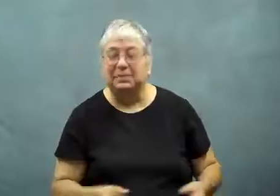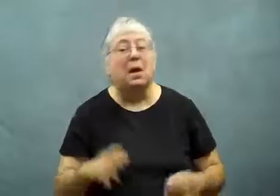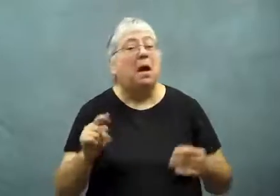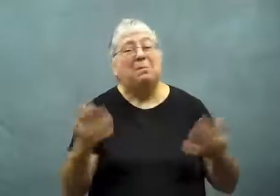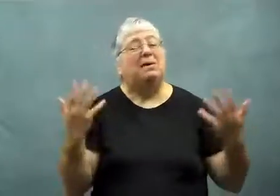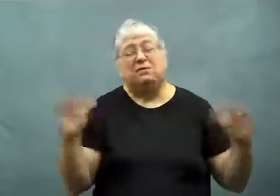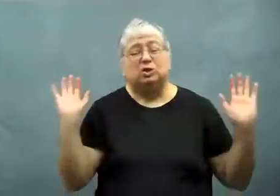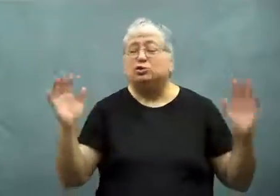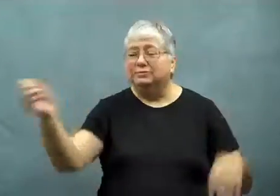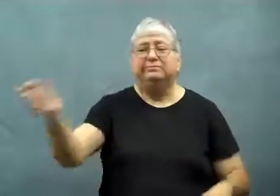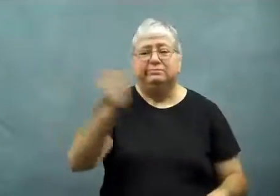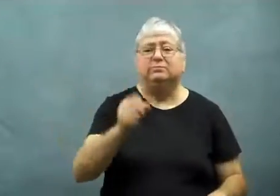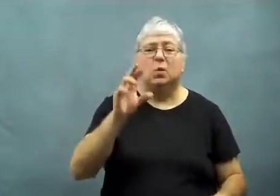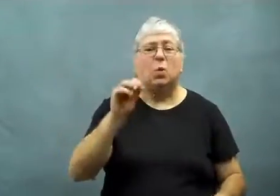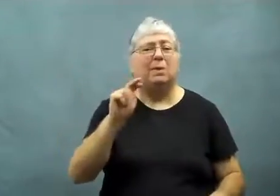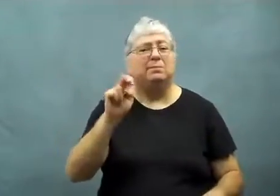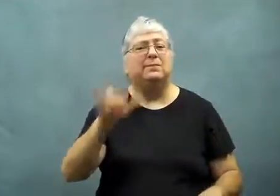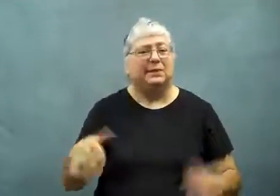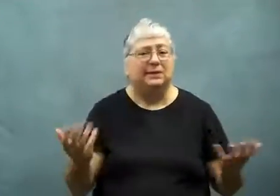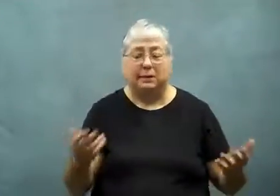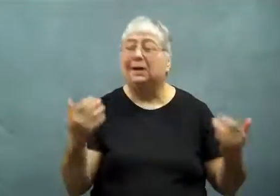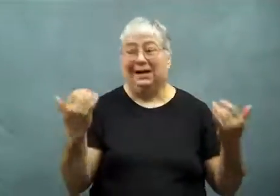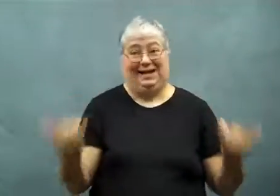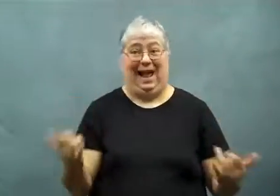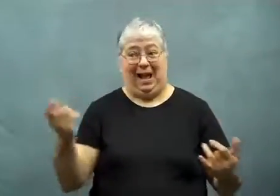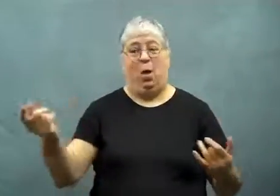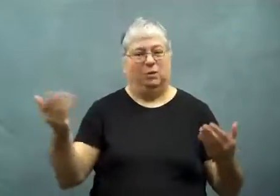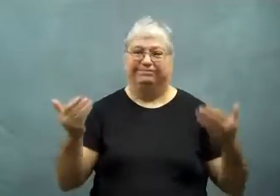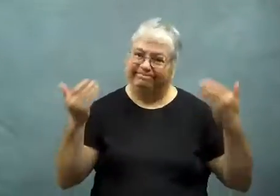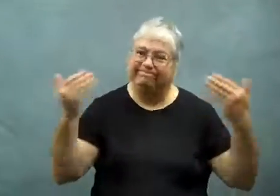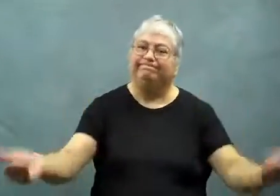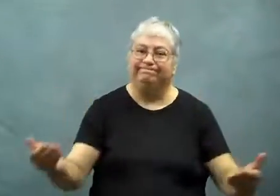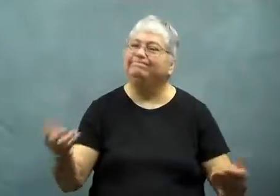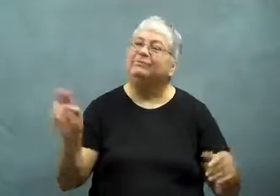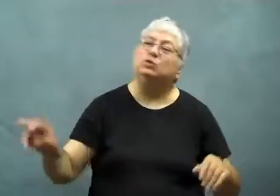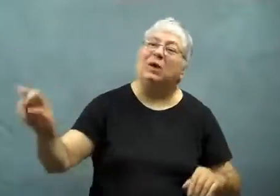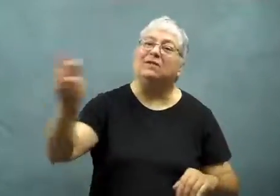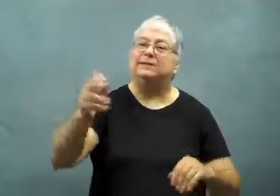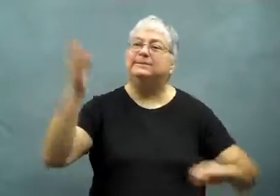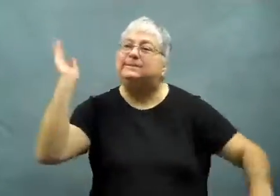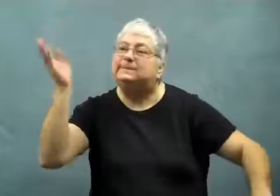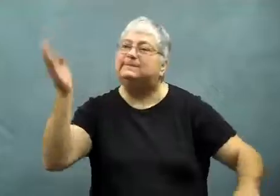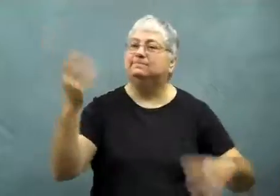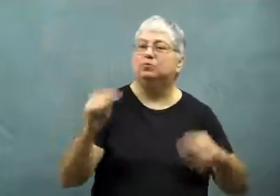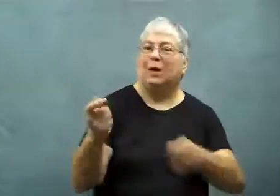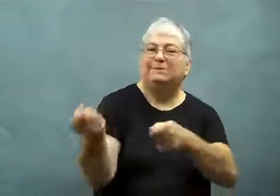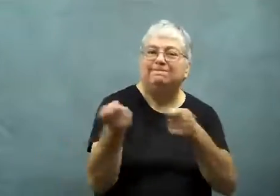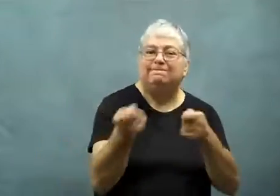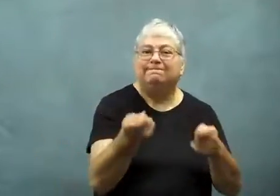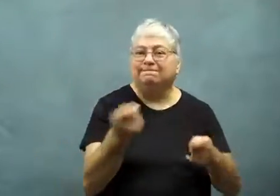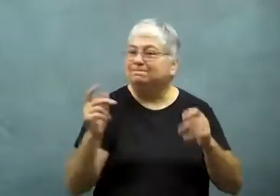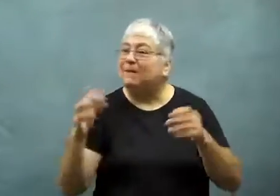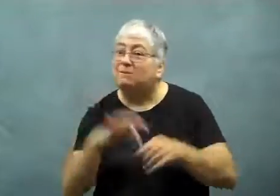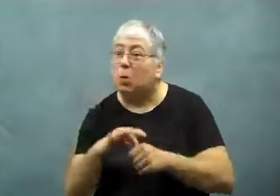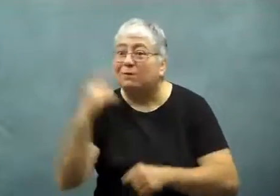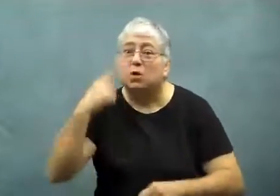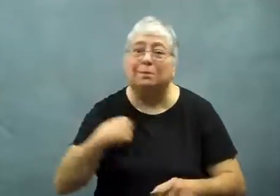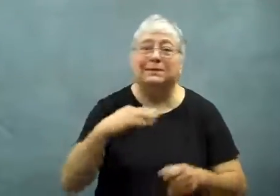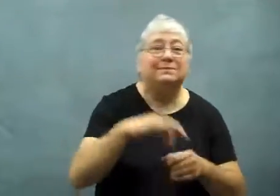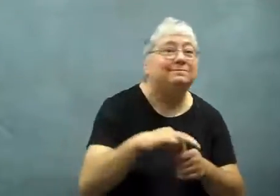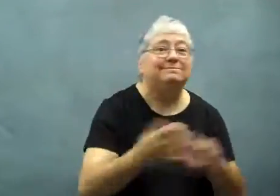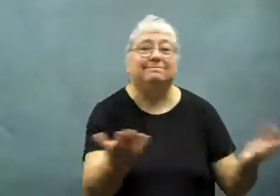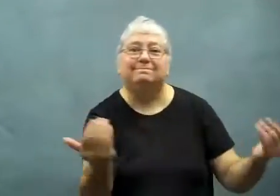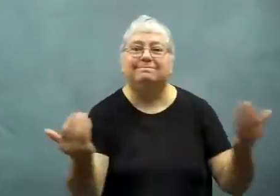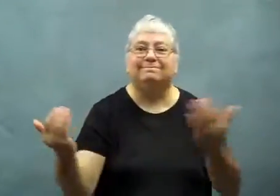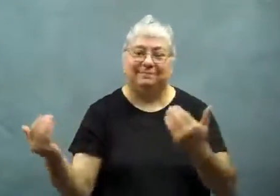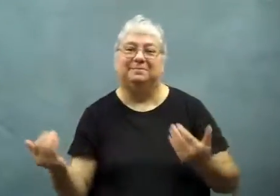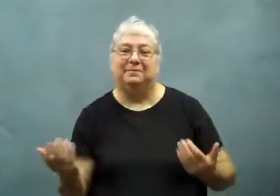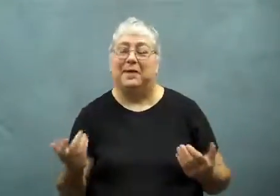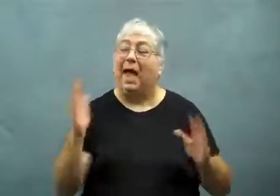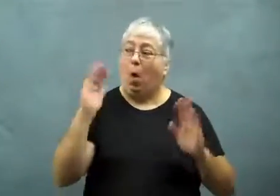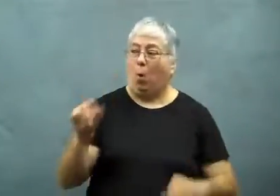But Romney is officially the candidate.